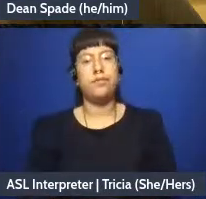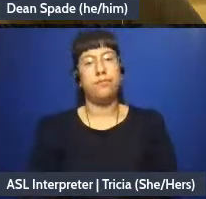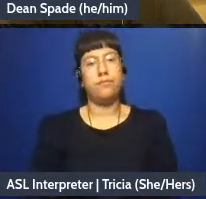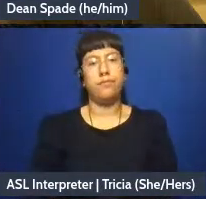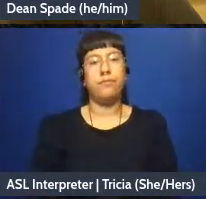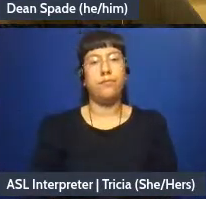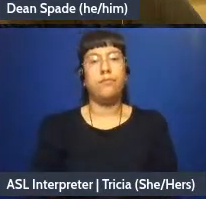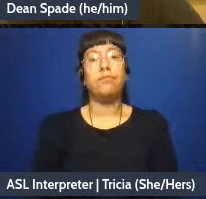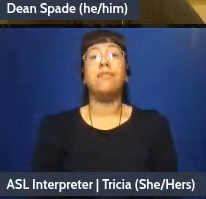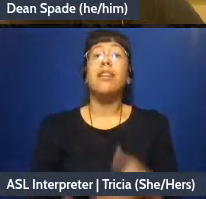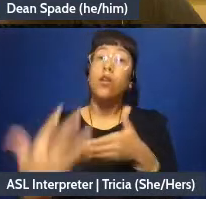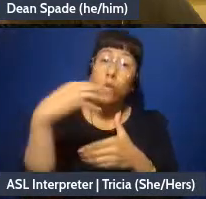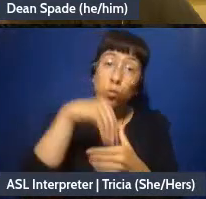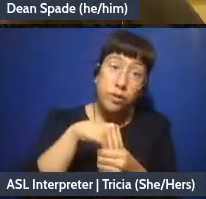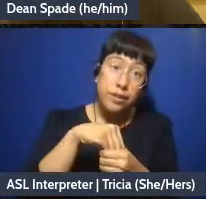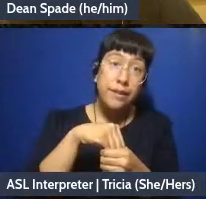Inclusive